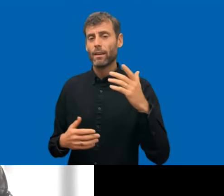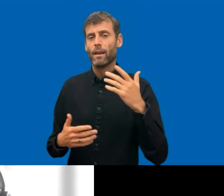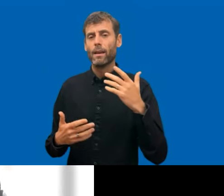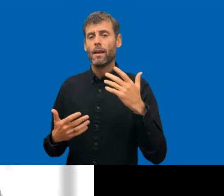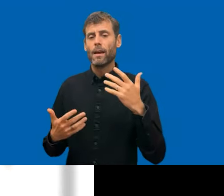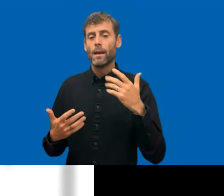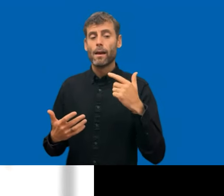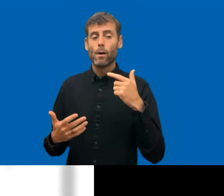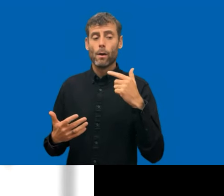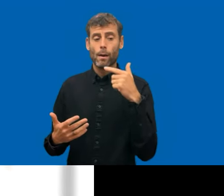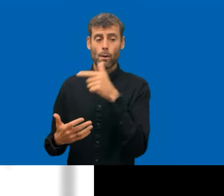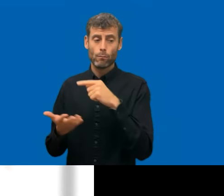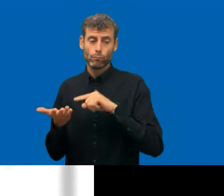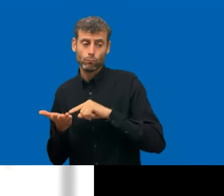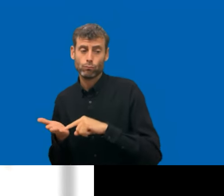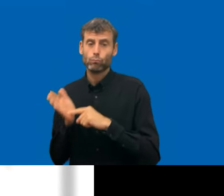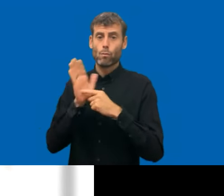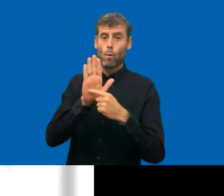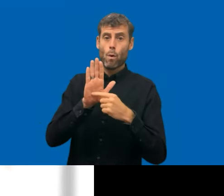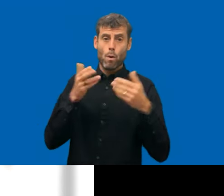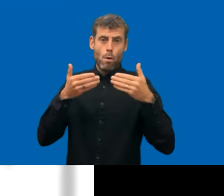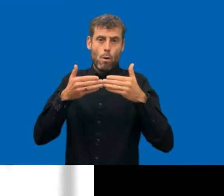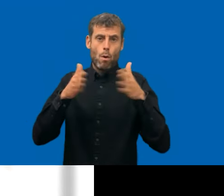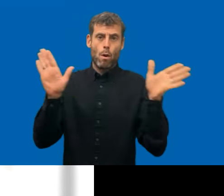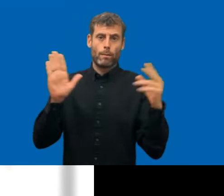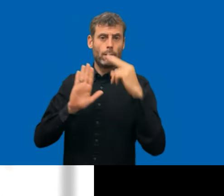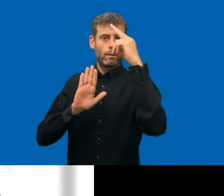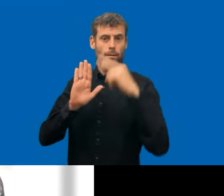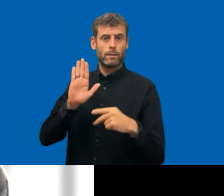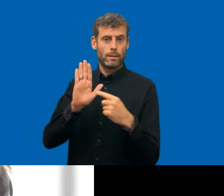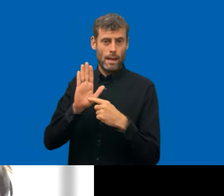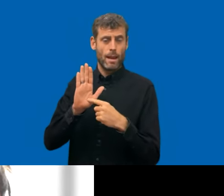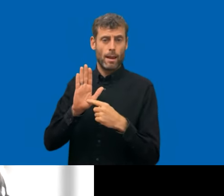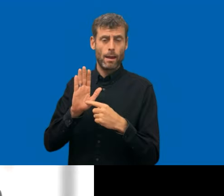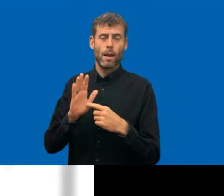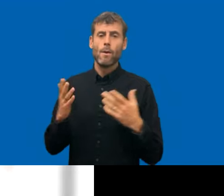for everybody to, let's say, look at what's going on in France and Portugal and I don't know where.